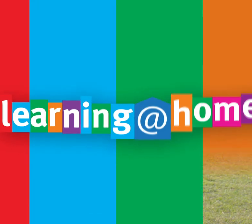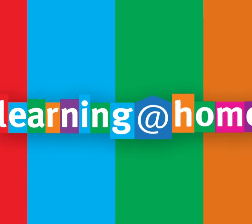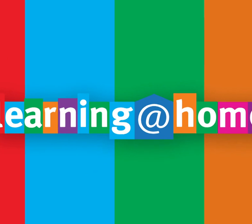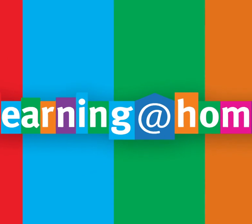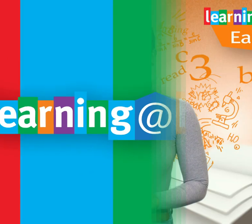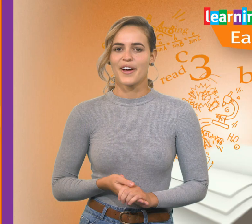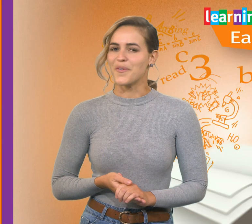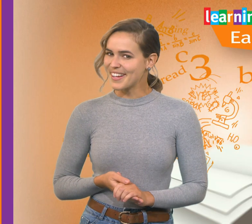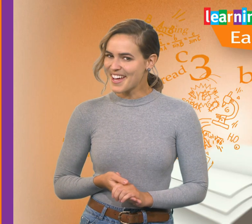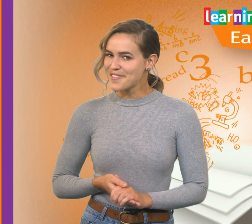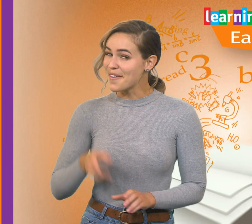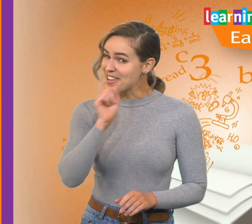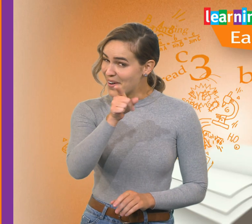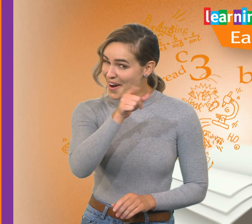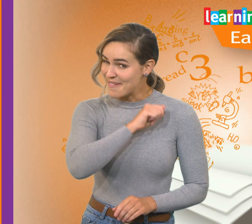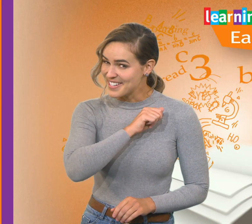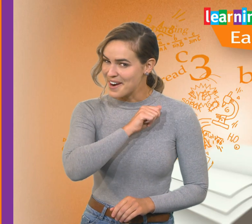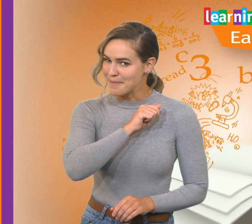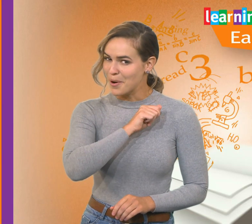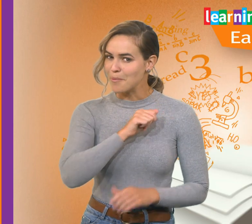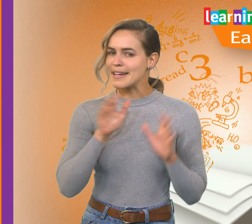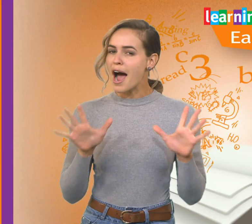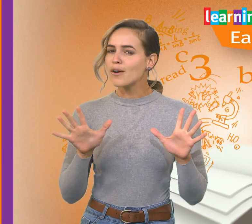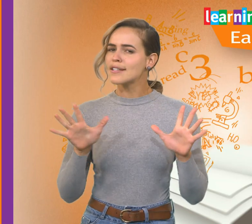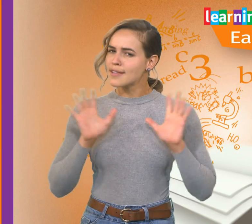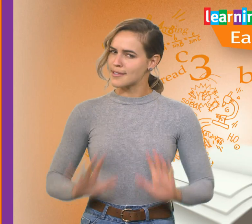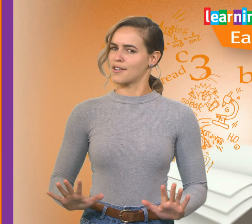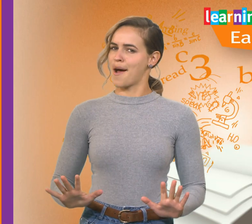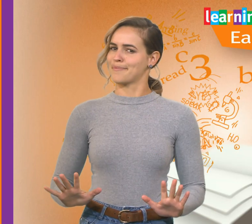Well done, throwing your imaginary ball! But now, it’s lesson time.